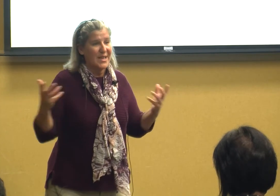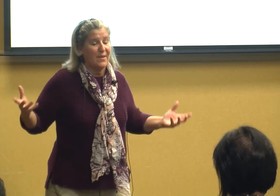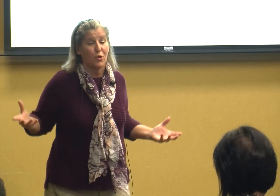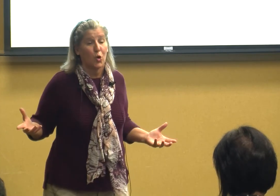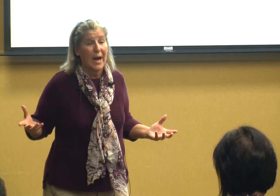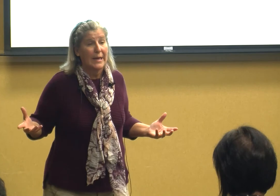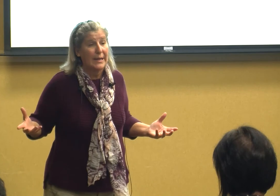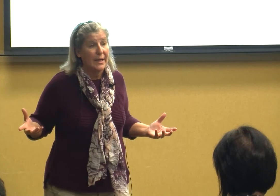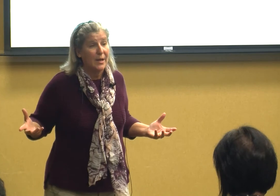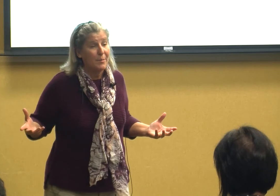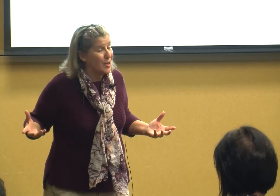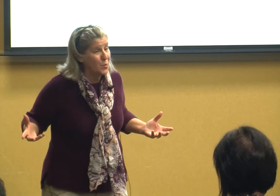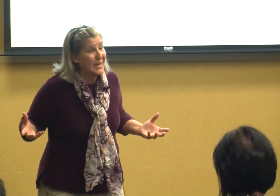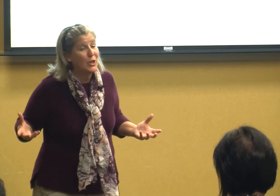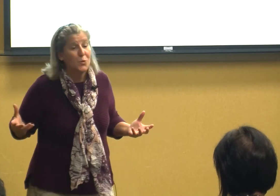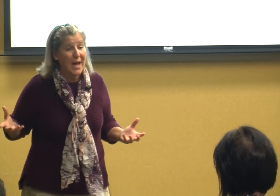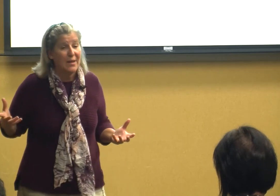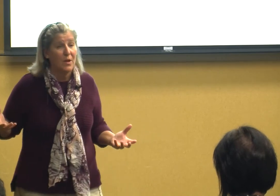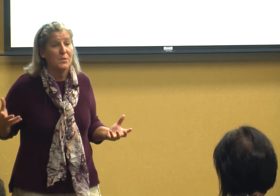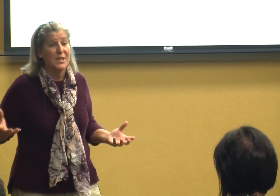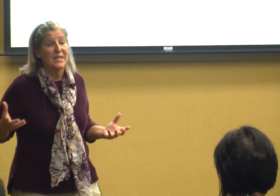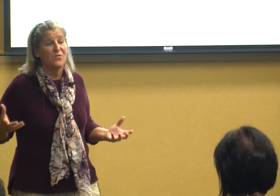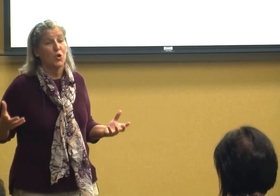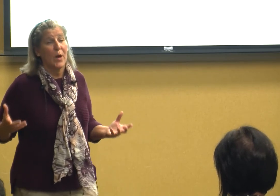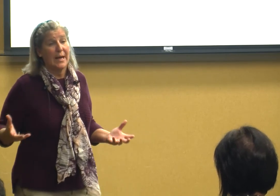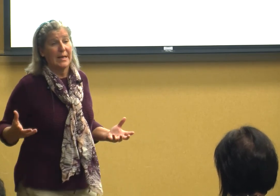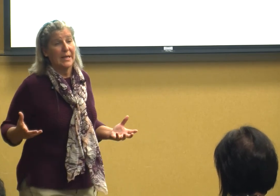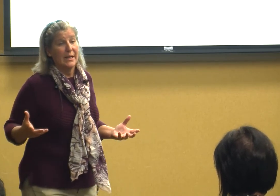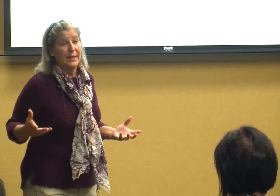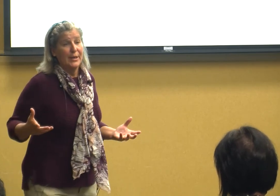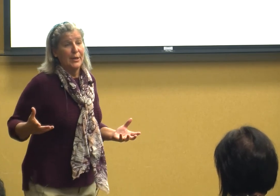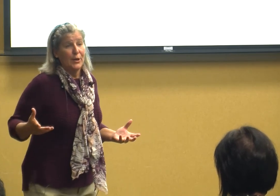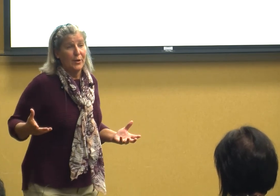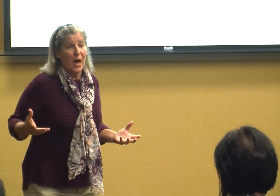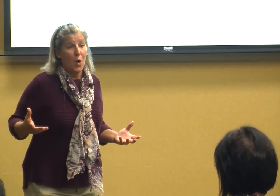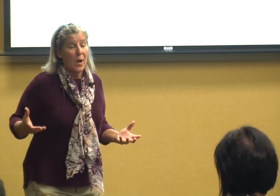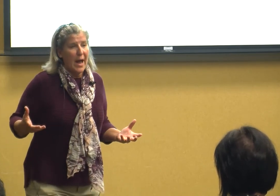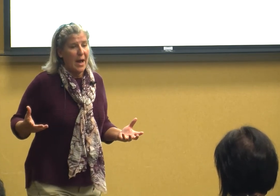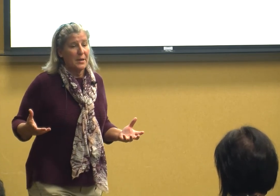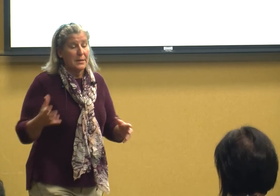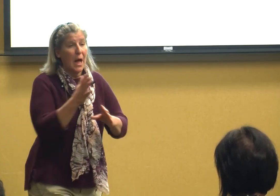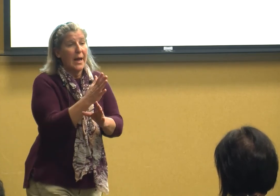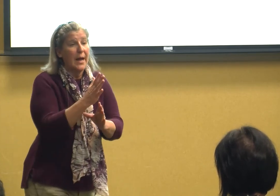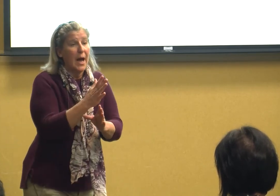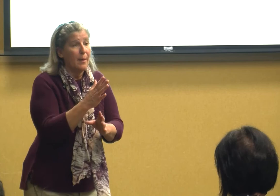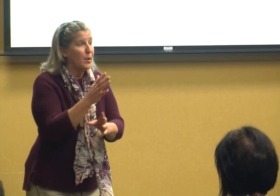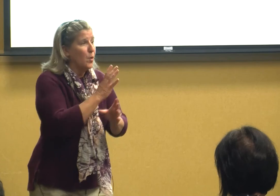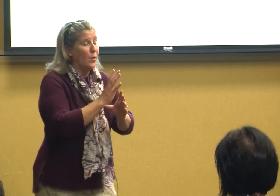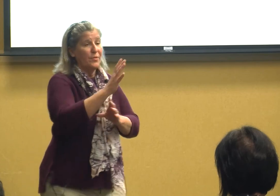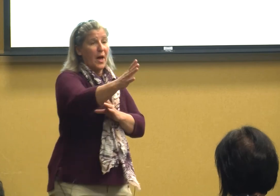take for granted because we do take those things for granted you know how to line up with the other